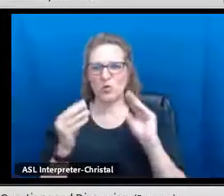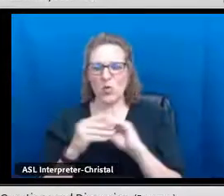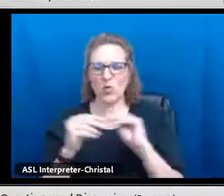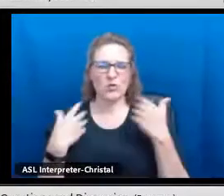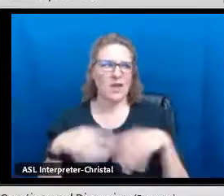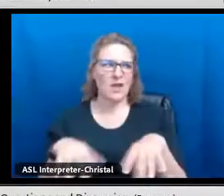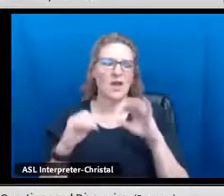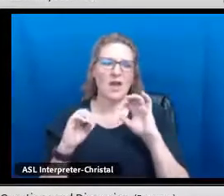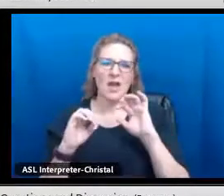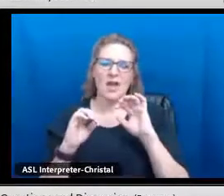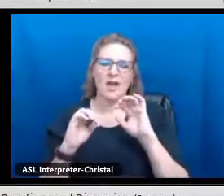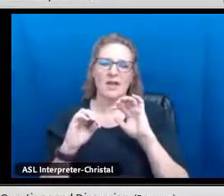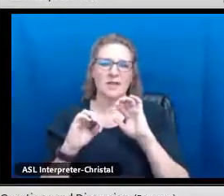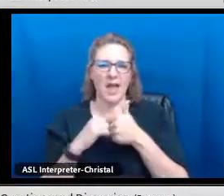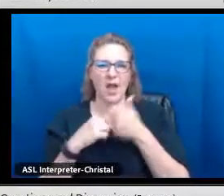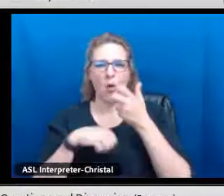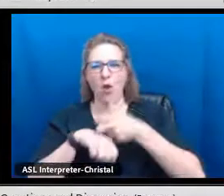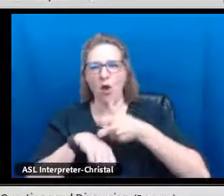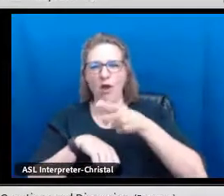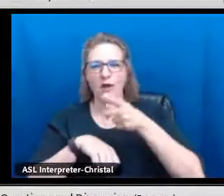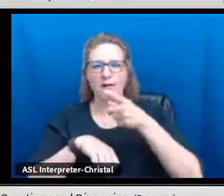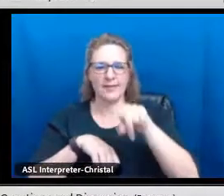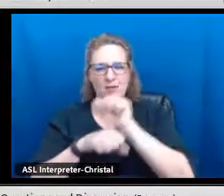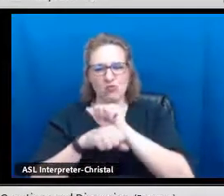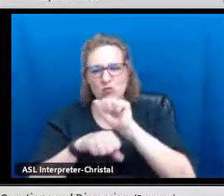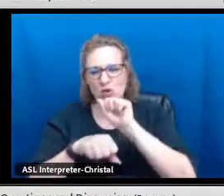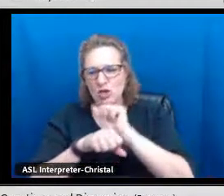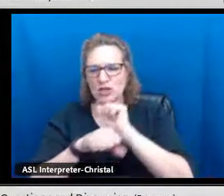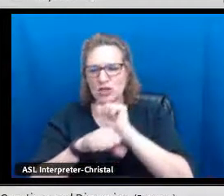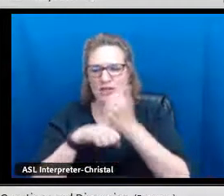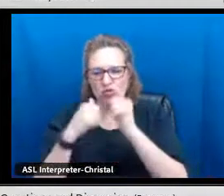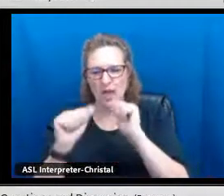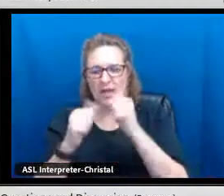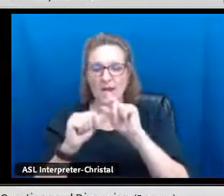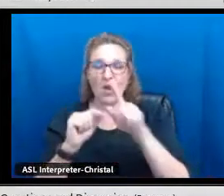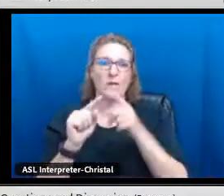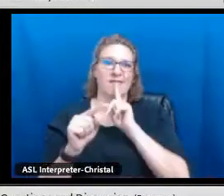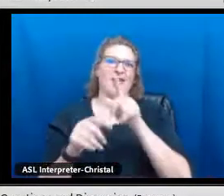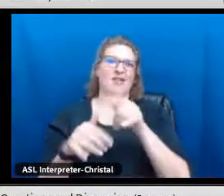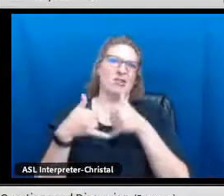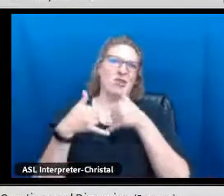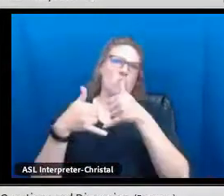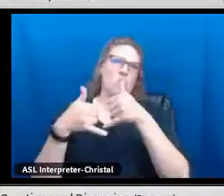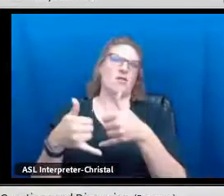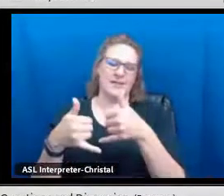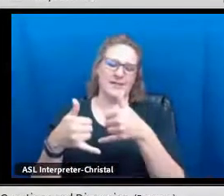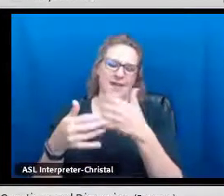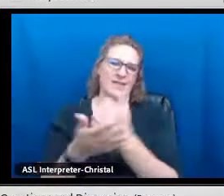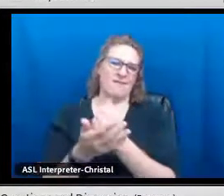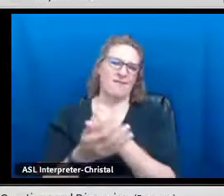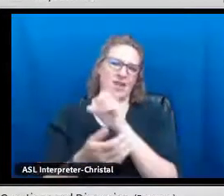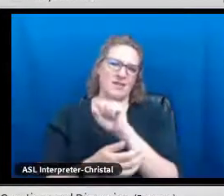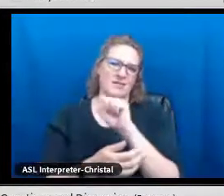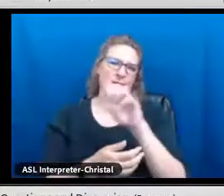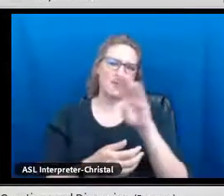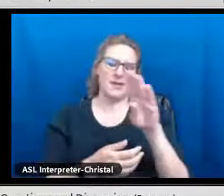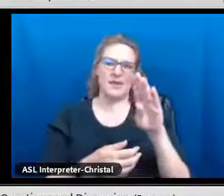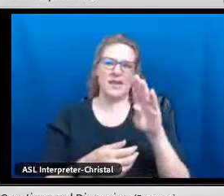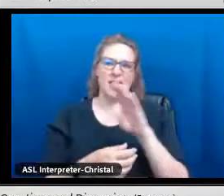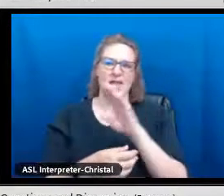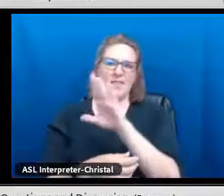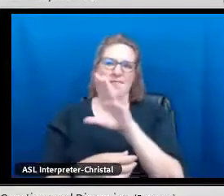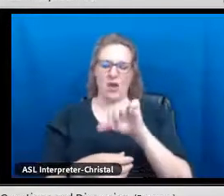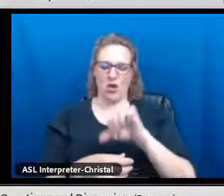away just being amazed as to the stories of our students and how far they've come and